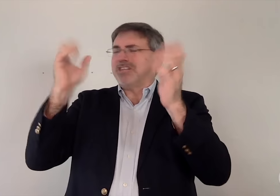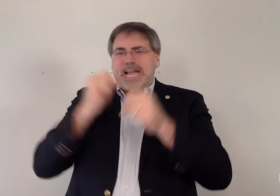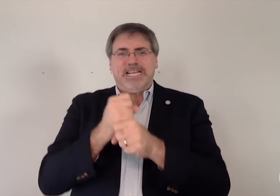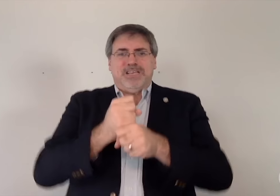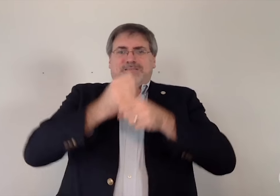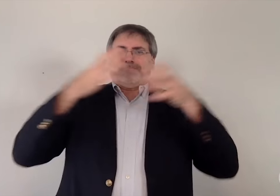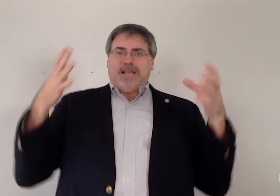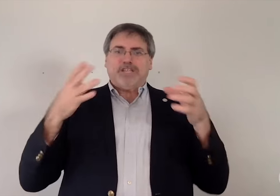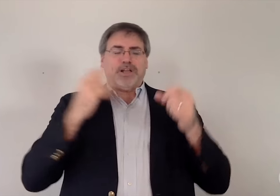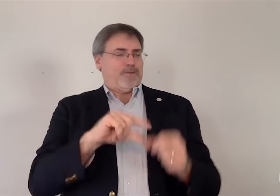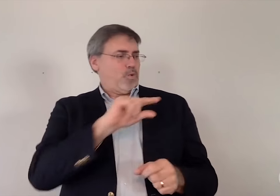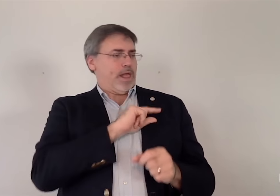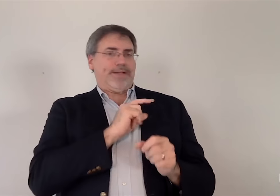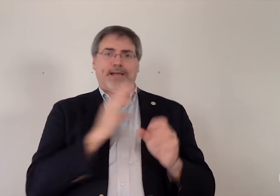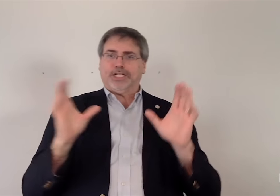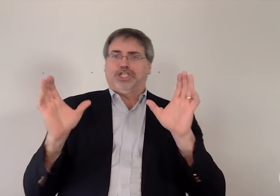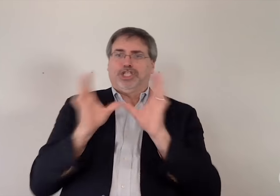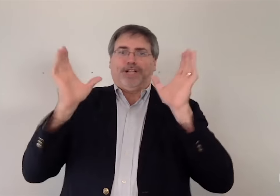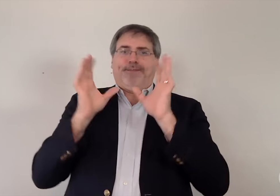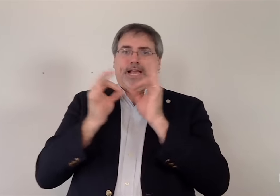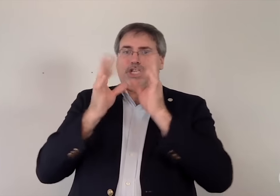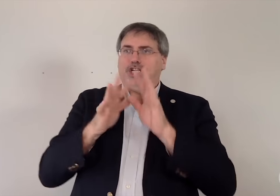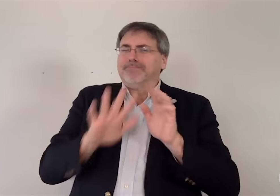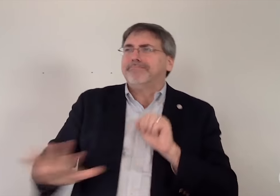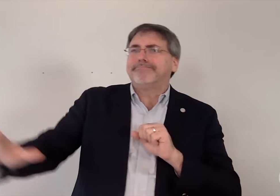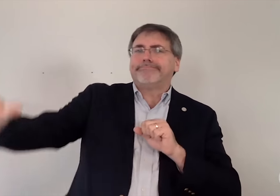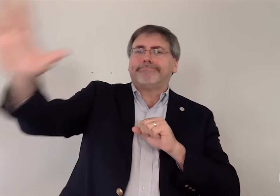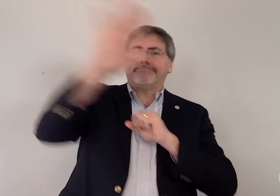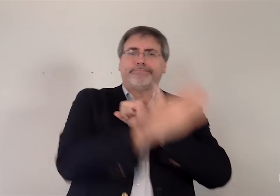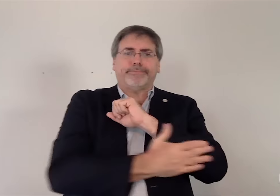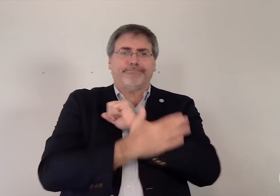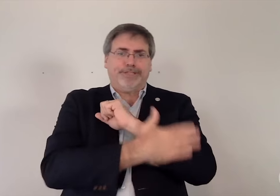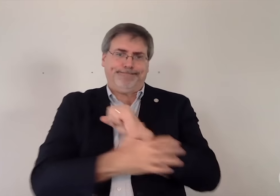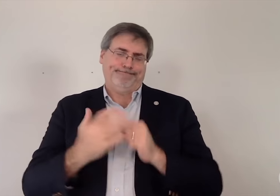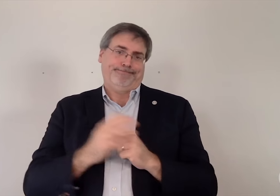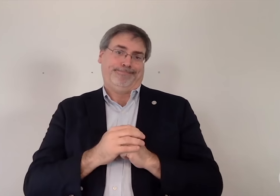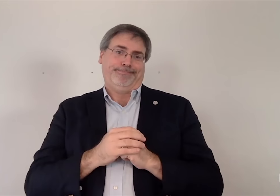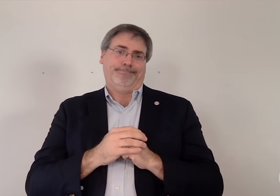the expansion of qualified and certified interpreters nationwide.